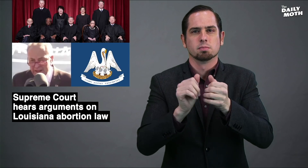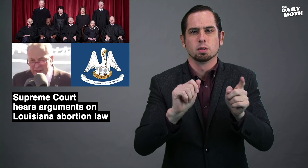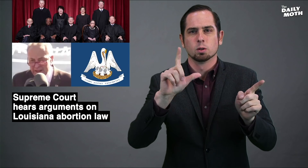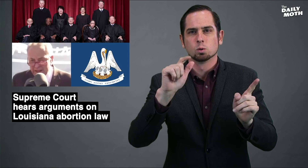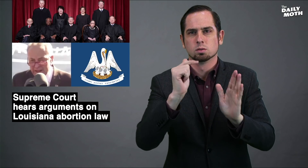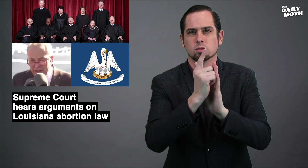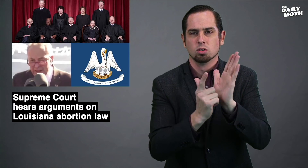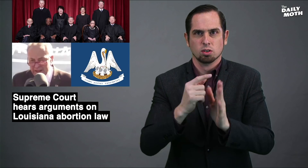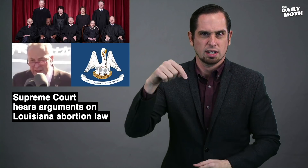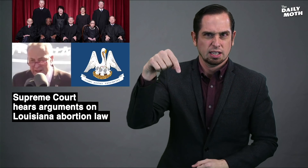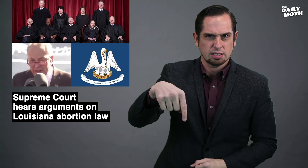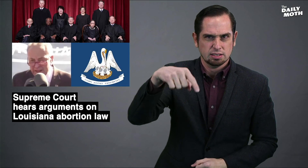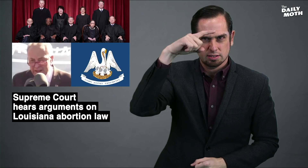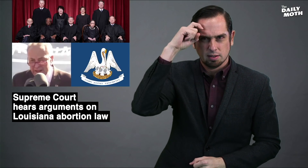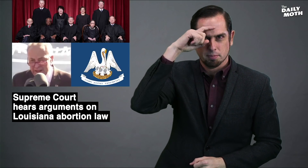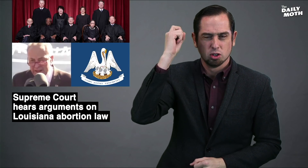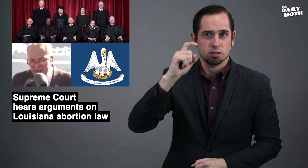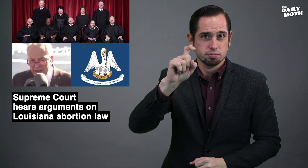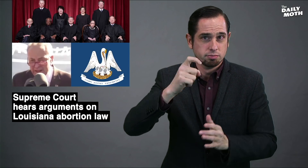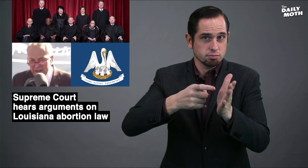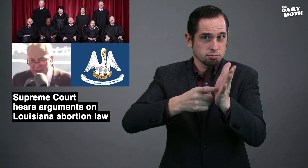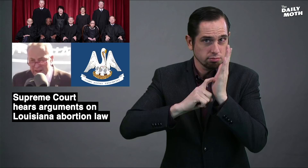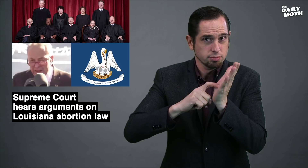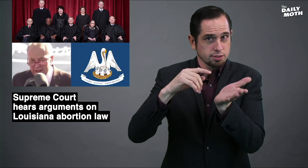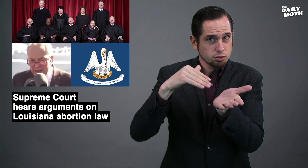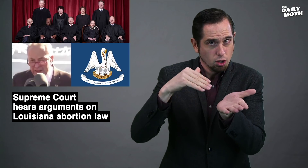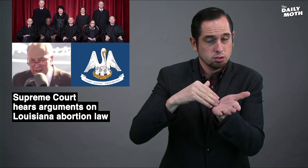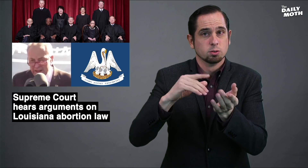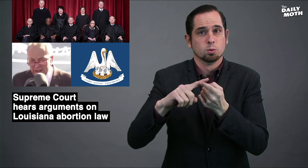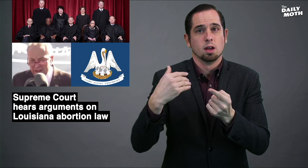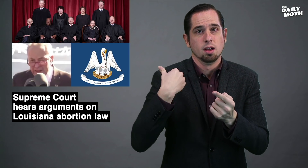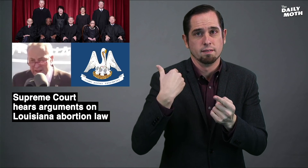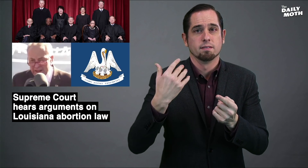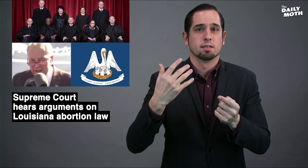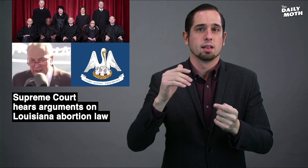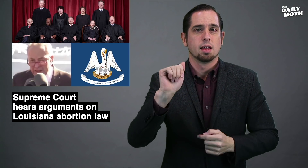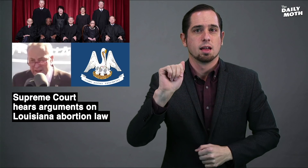the Louisiana law this summer on whether doctors are required to